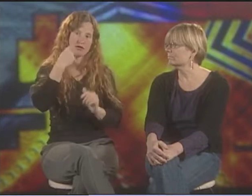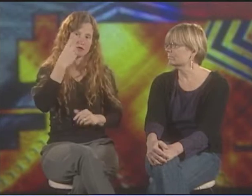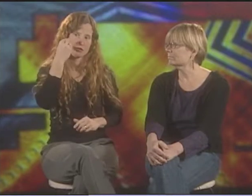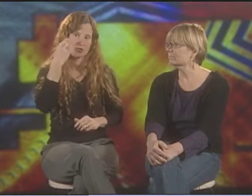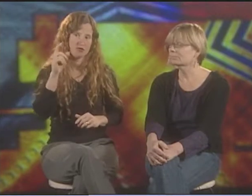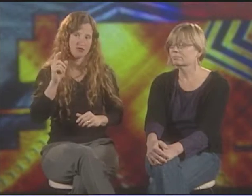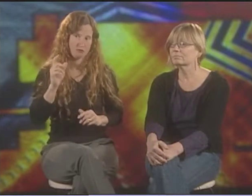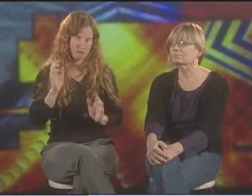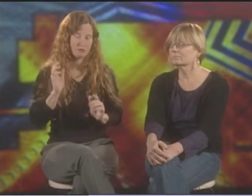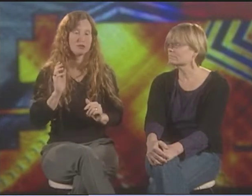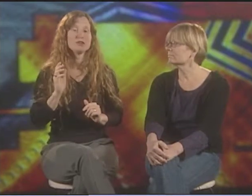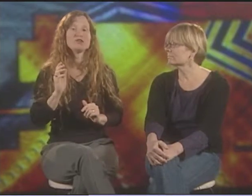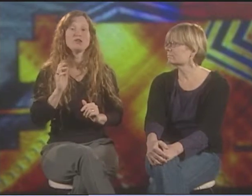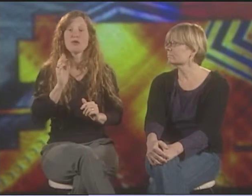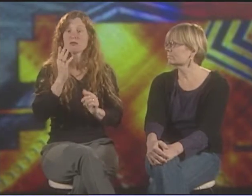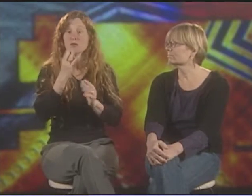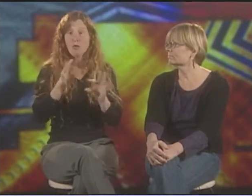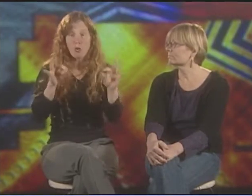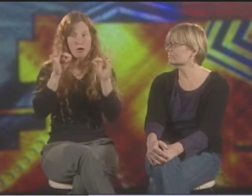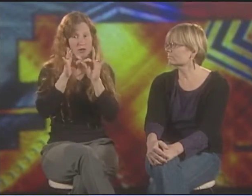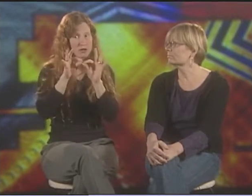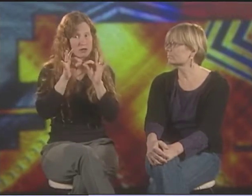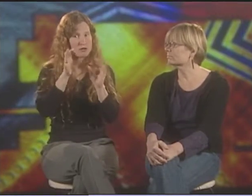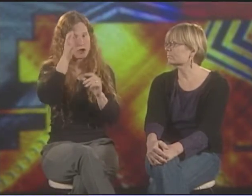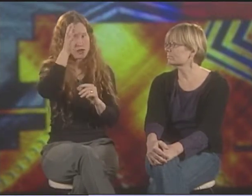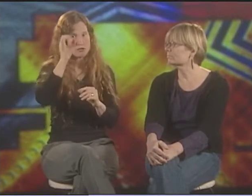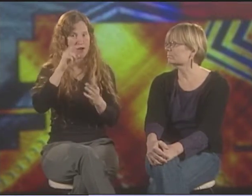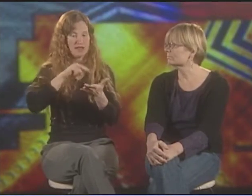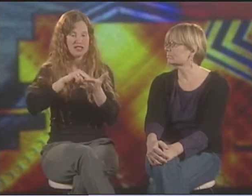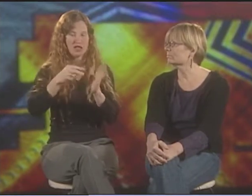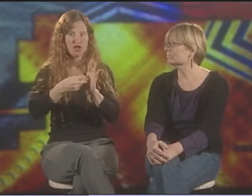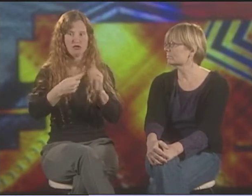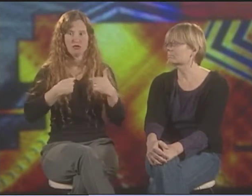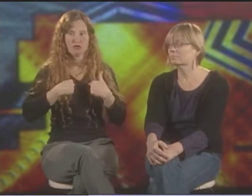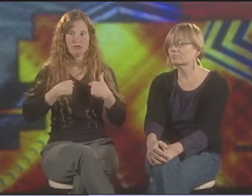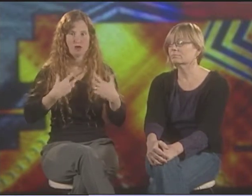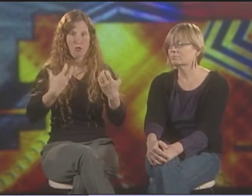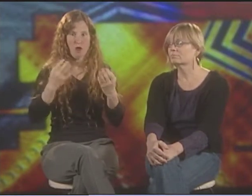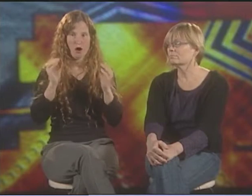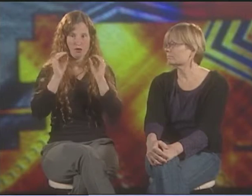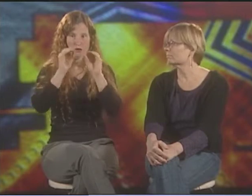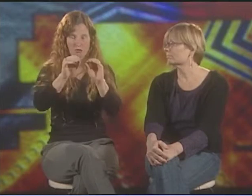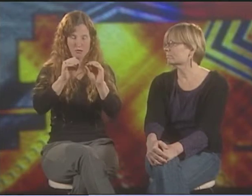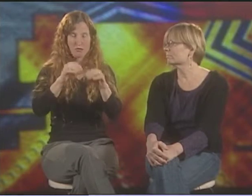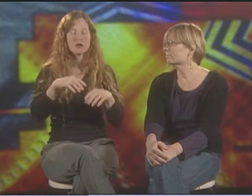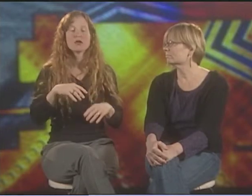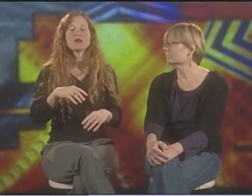WITH THE INTENTION OF DEPICTING THE DEAF EXPERIENCE. SO IT'S AN IMPORTANT CONCEPT OF INTENTION.